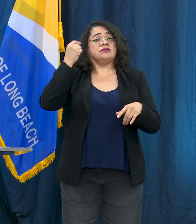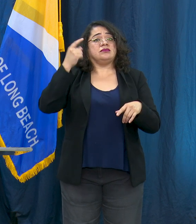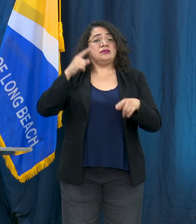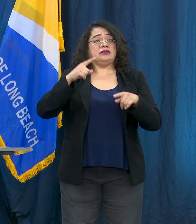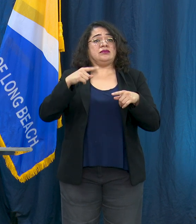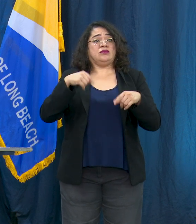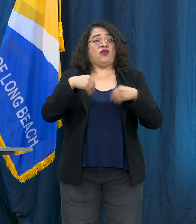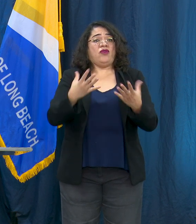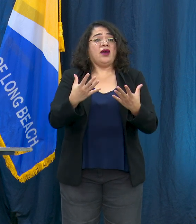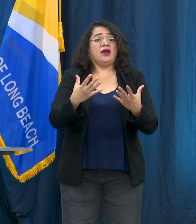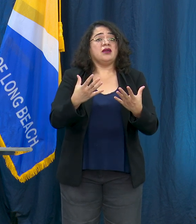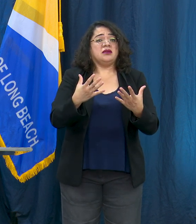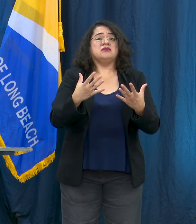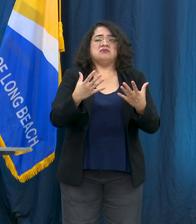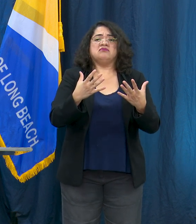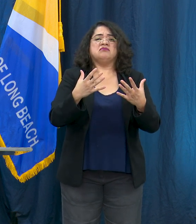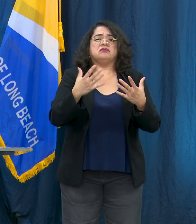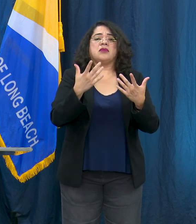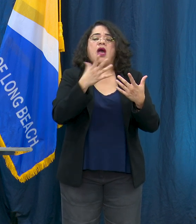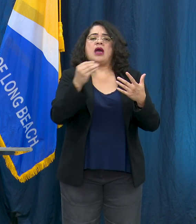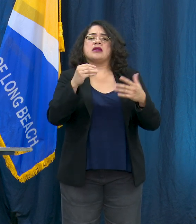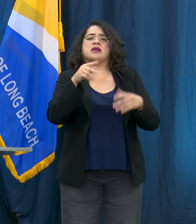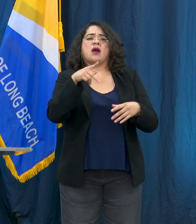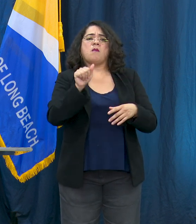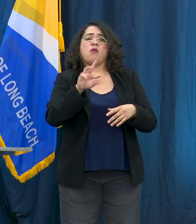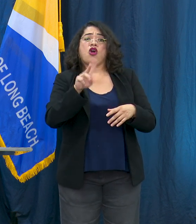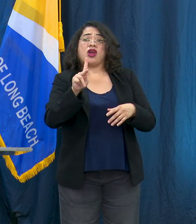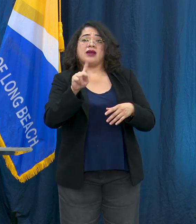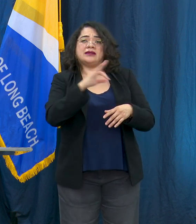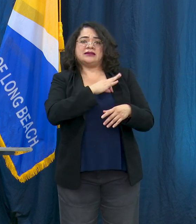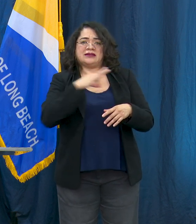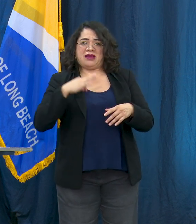it's amazing what parks staff can come up with in terms of fun and activities